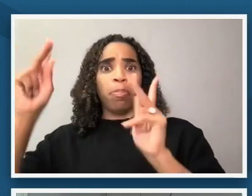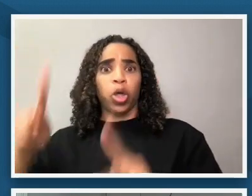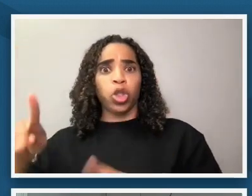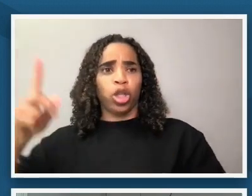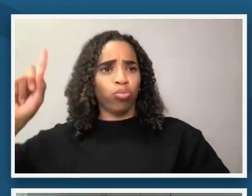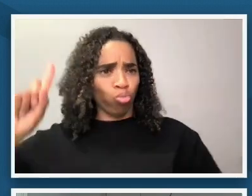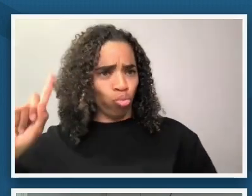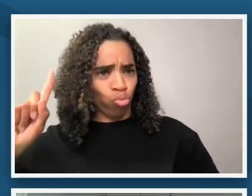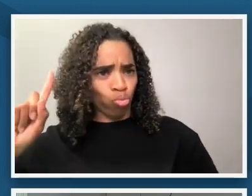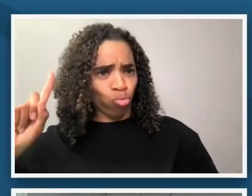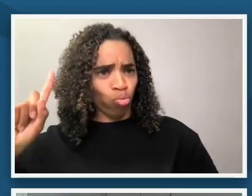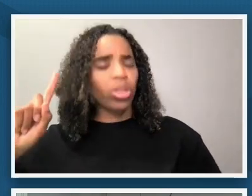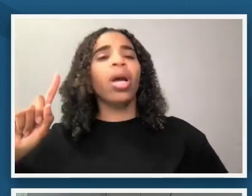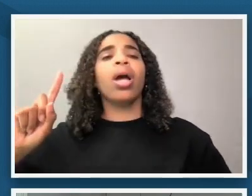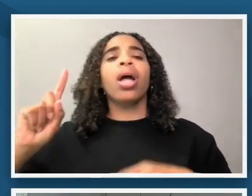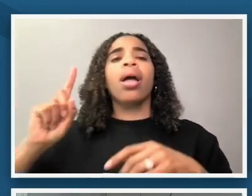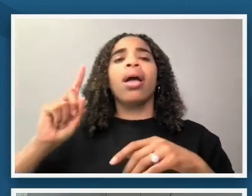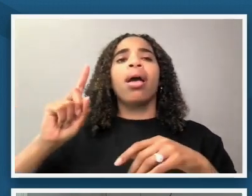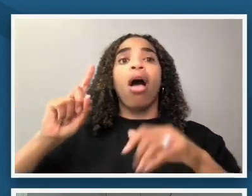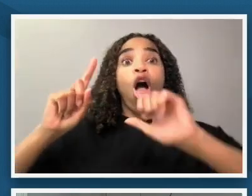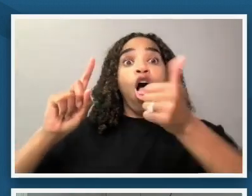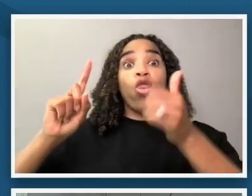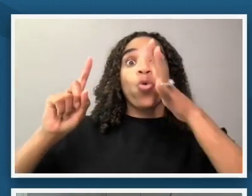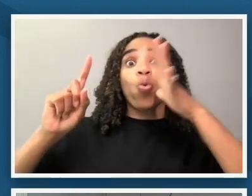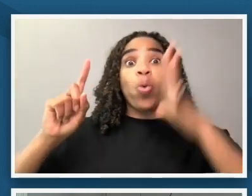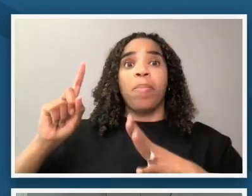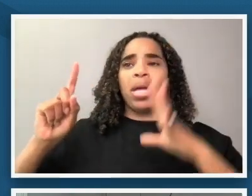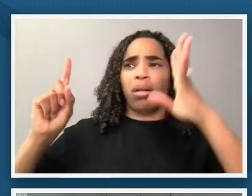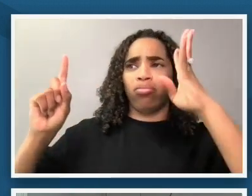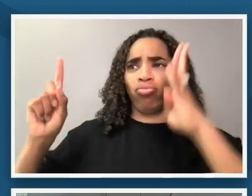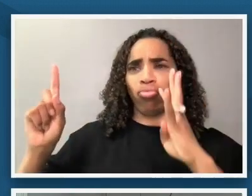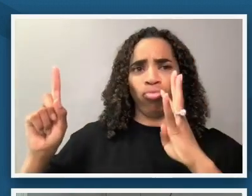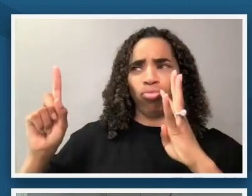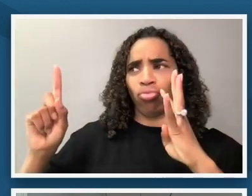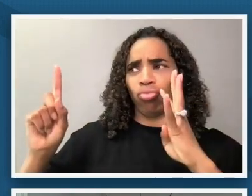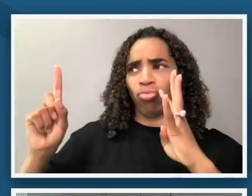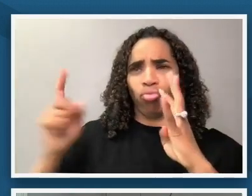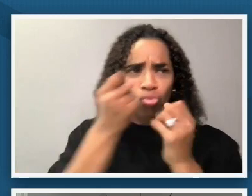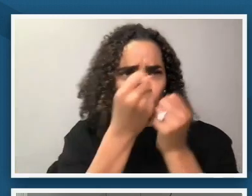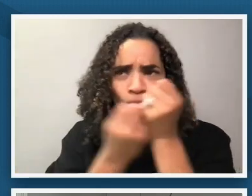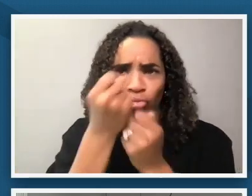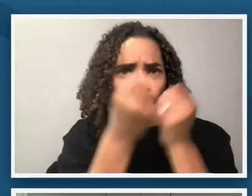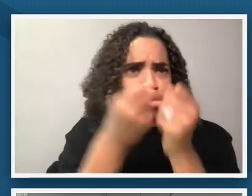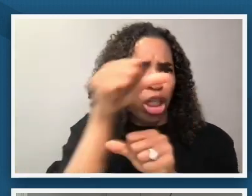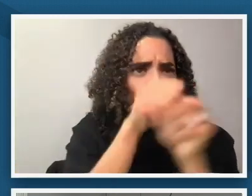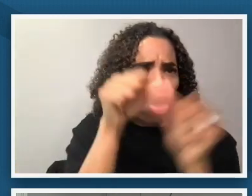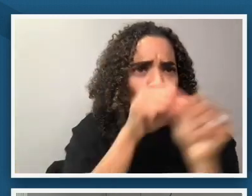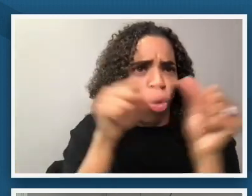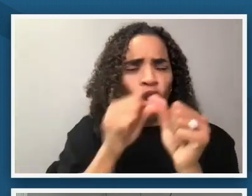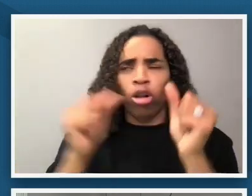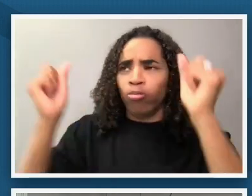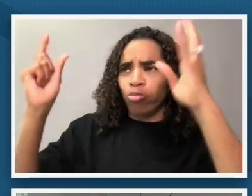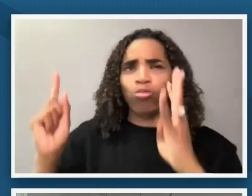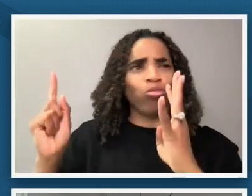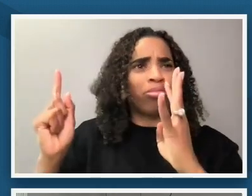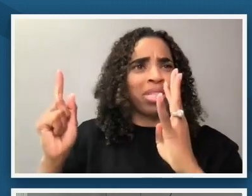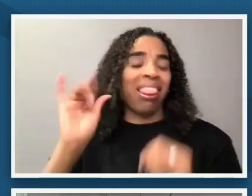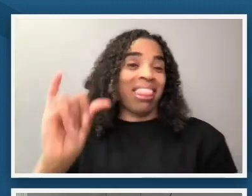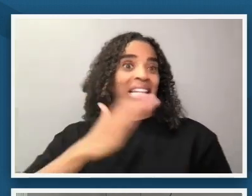women who to me seem as though they are reinforcing one another and so that's